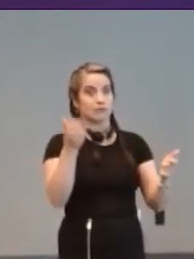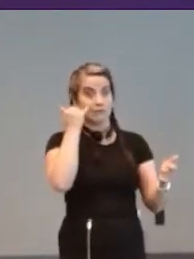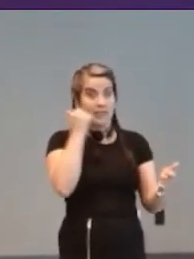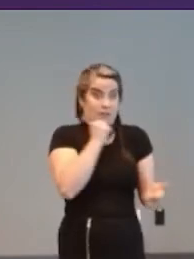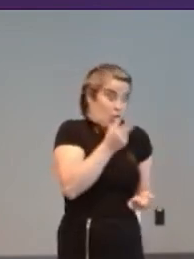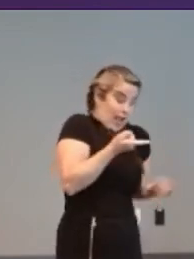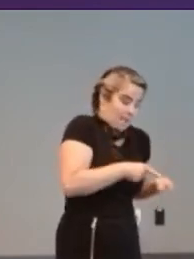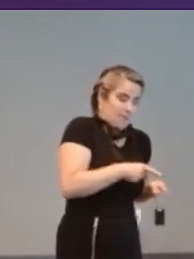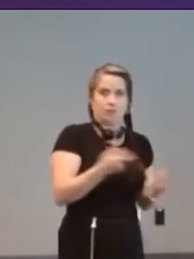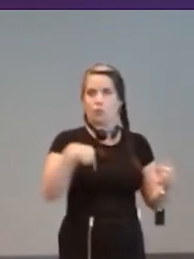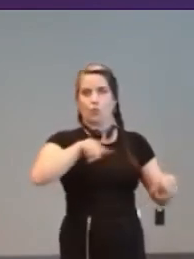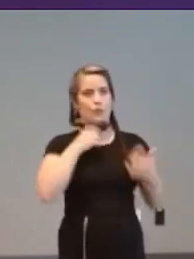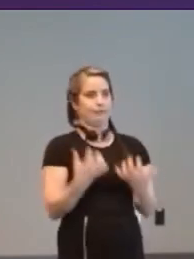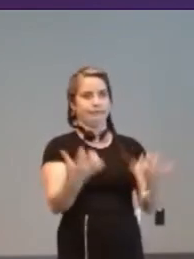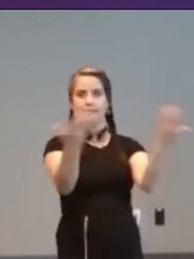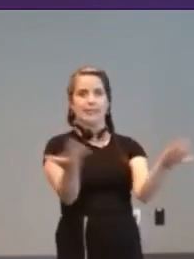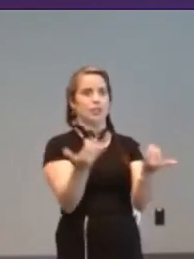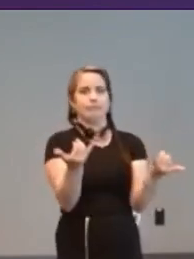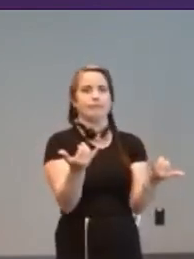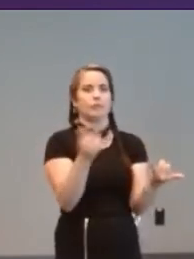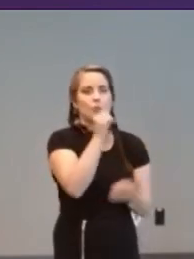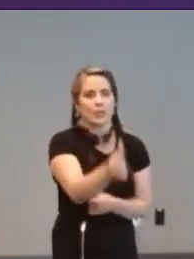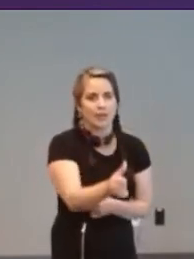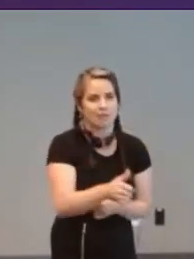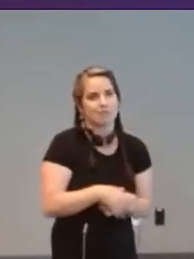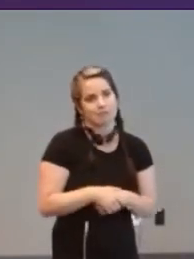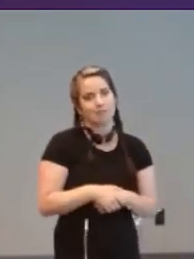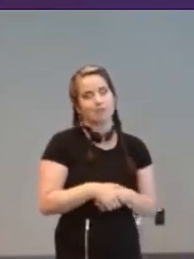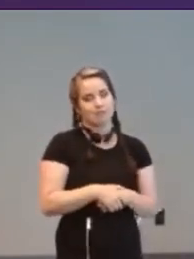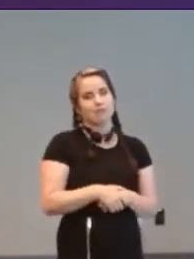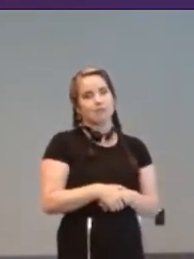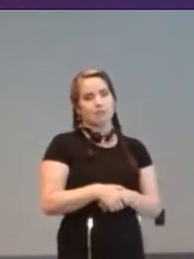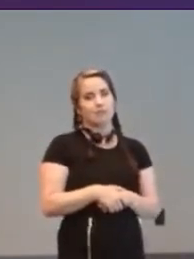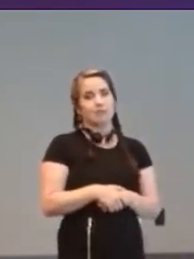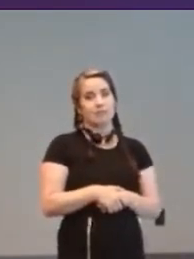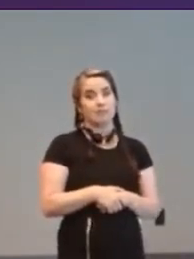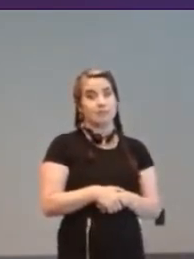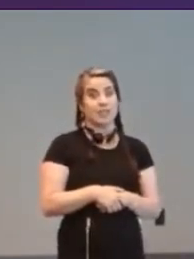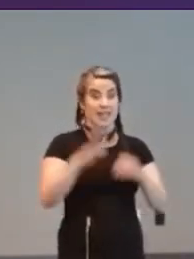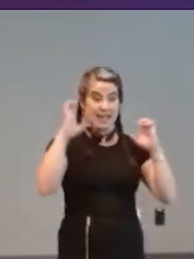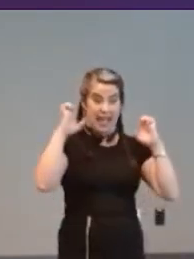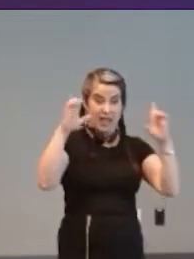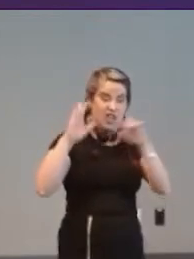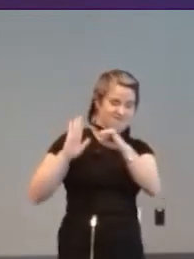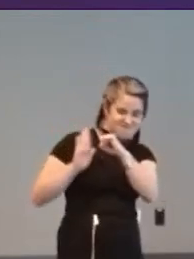wasn't for all those people pushing for inclusive education because that's where so much technology